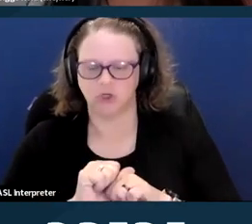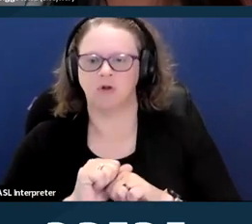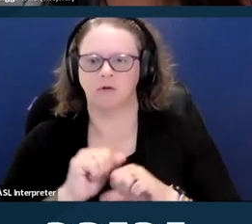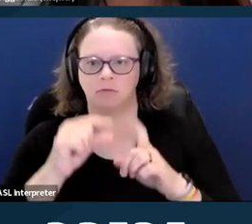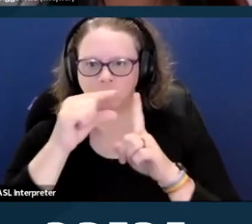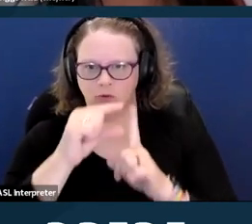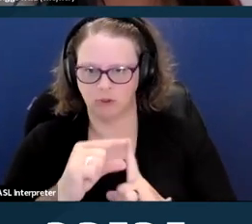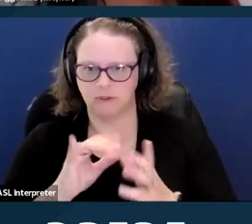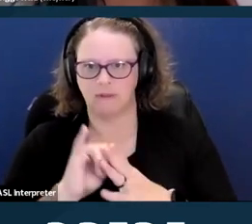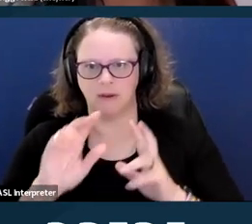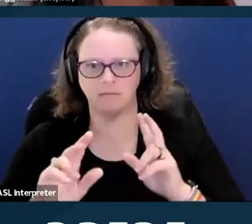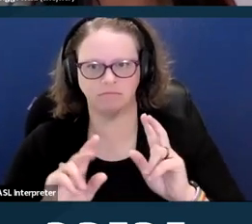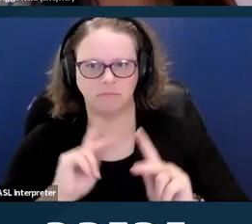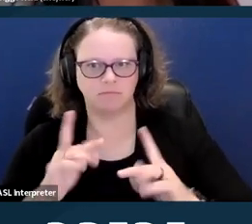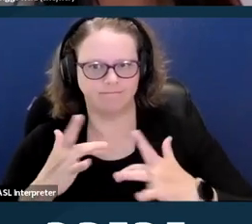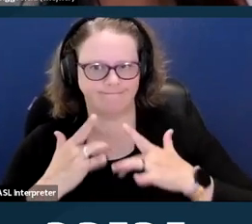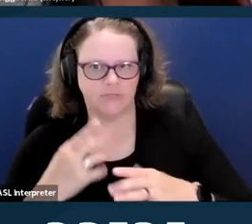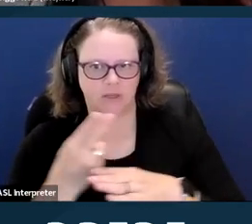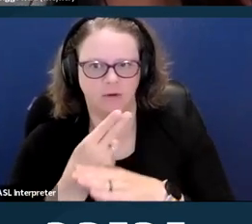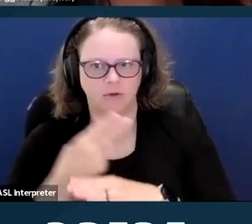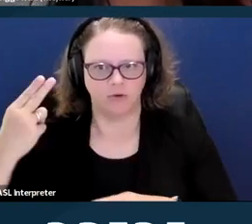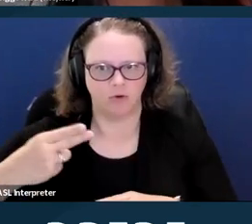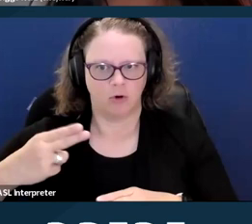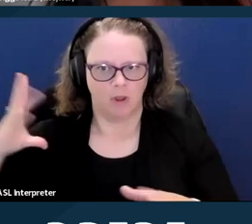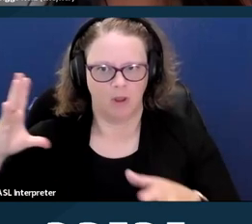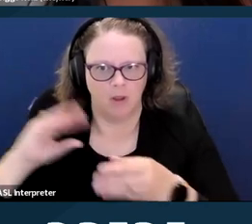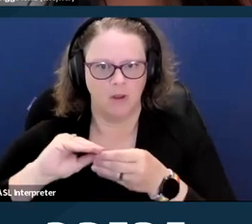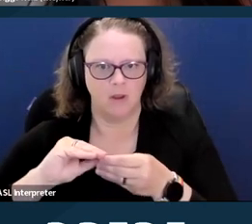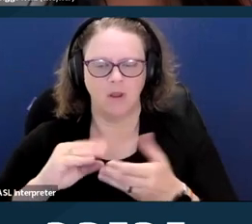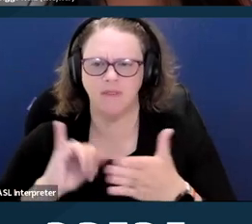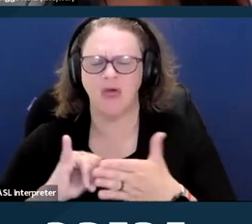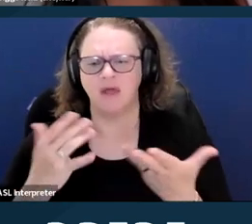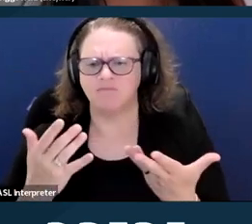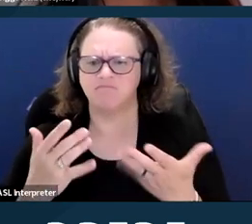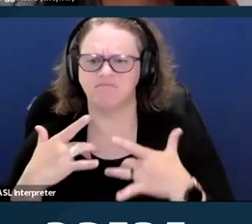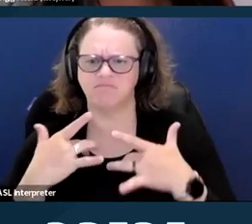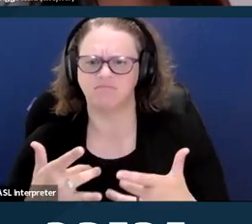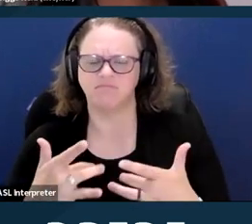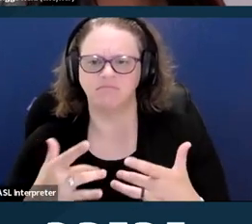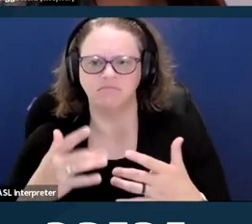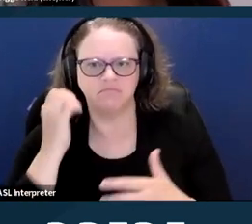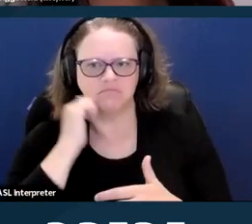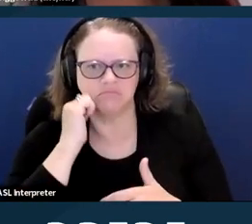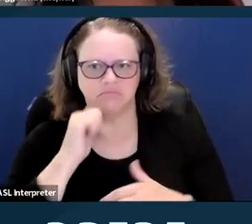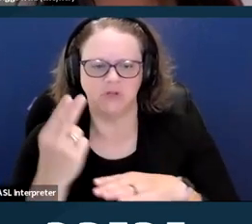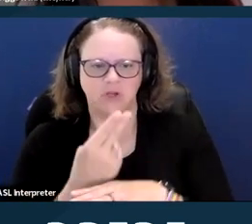it remains pretty common, especially for people with chronic illnesses and mental health or I/DD.